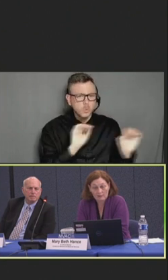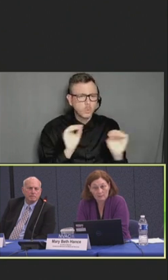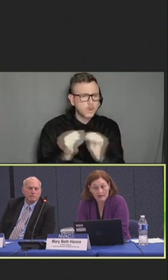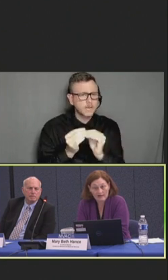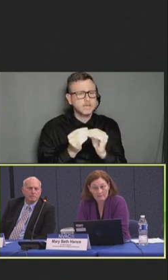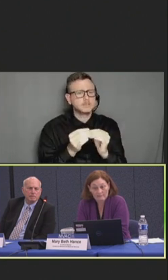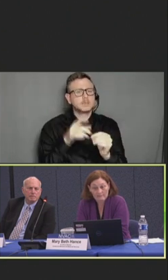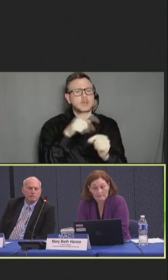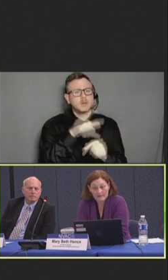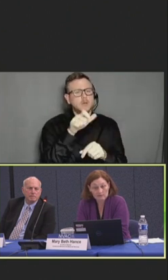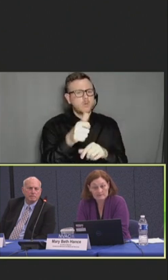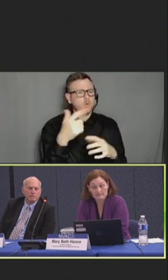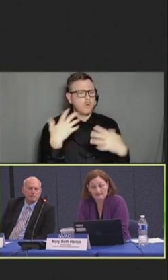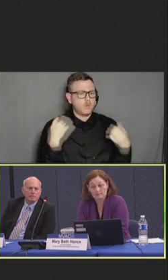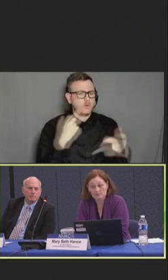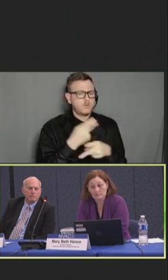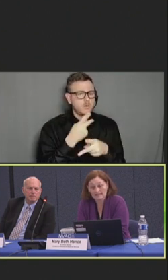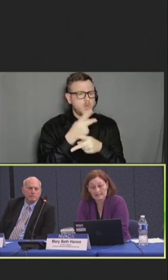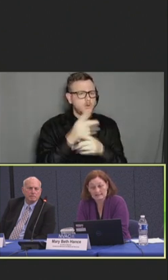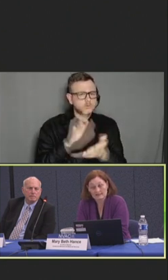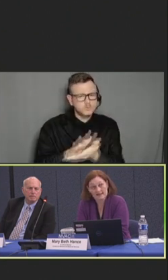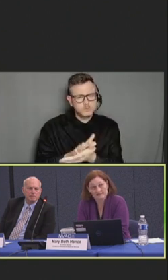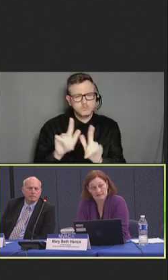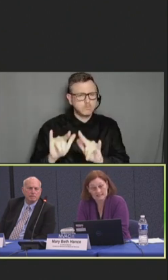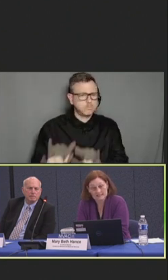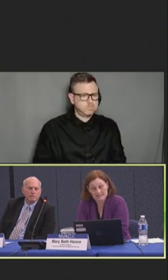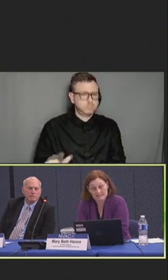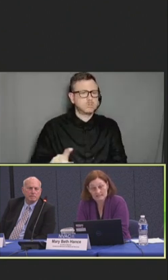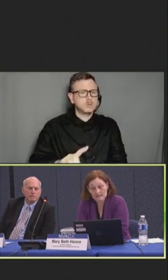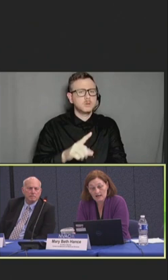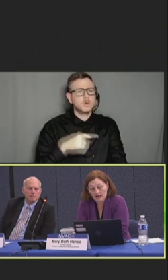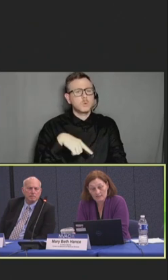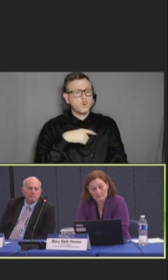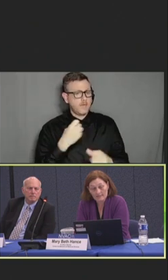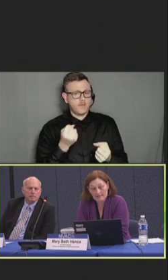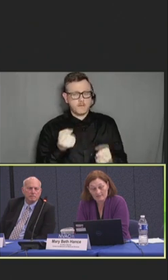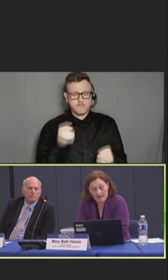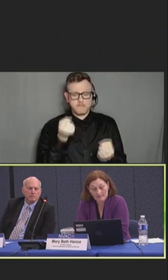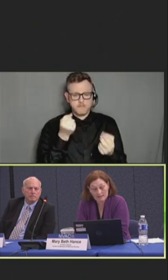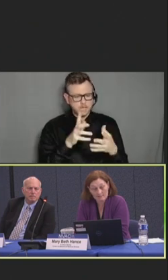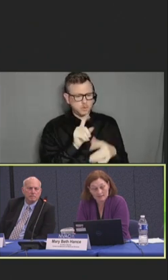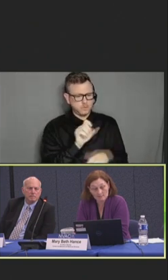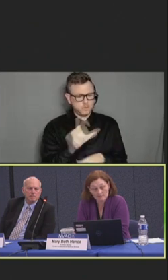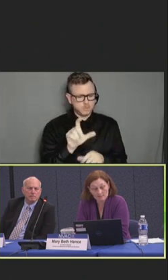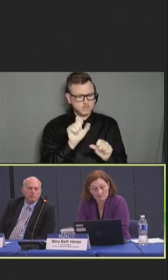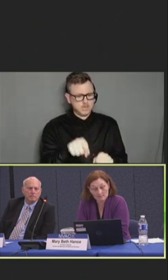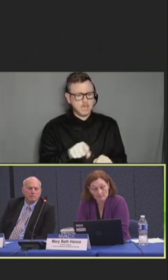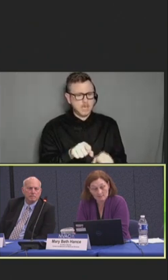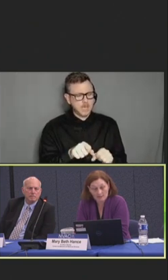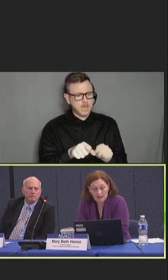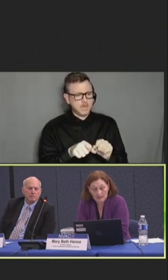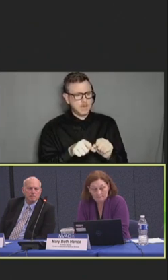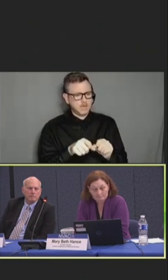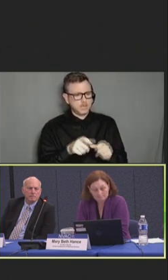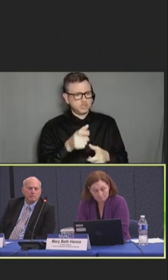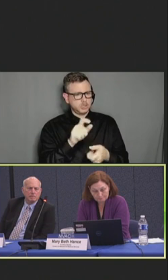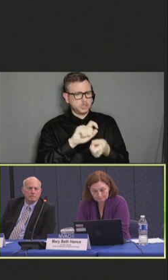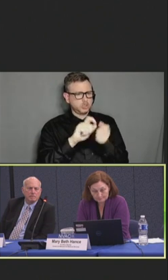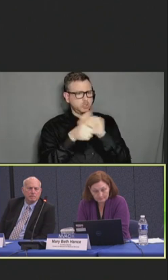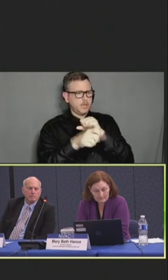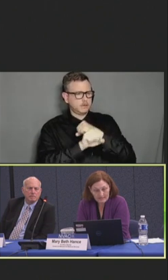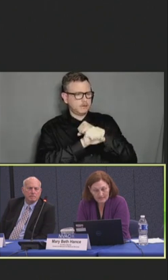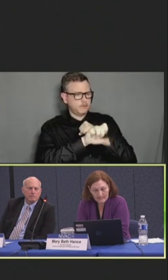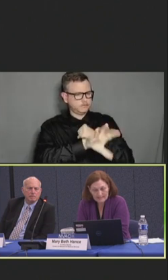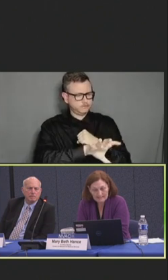We have many tools available related to vaccines, and many of them can be rebranded and, you